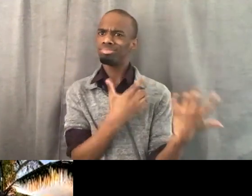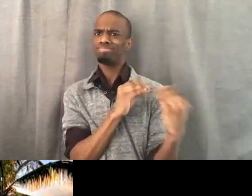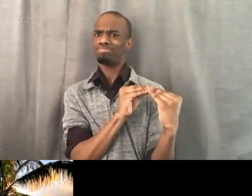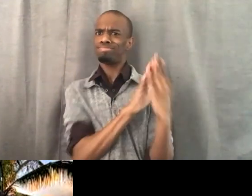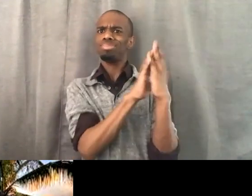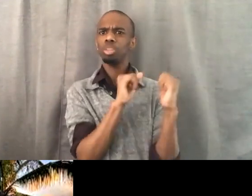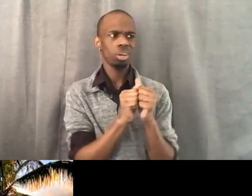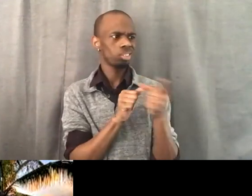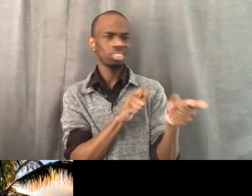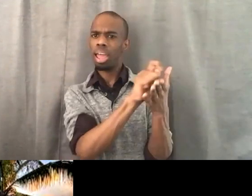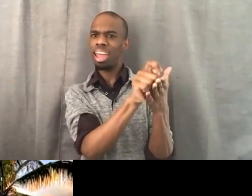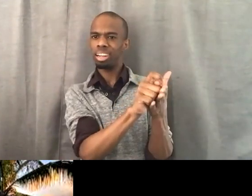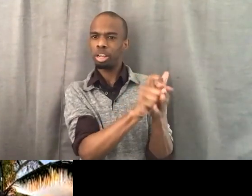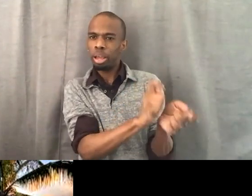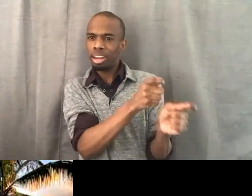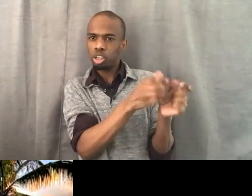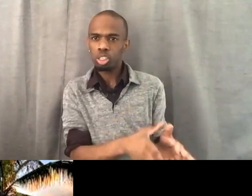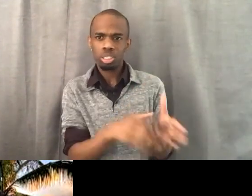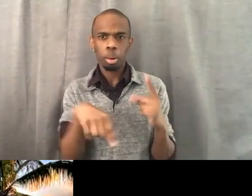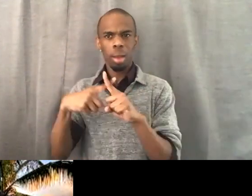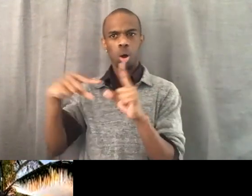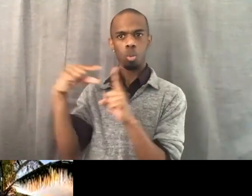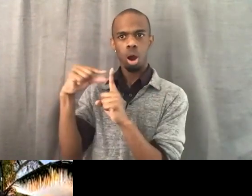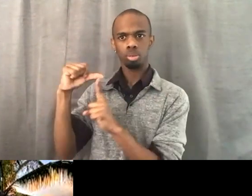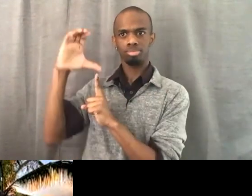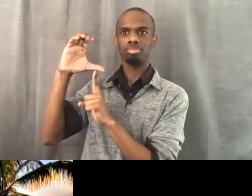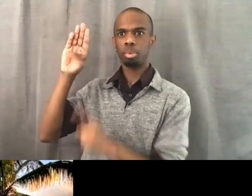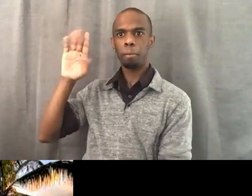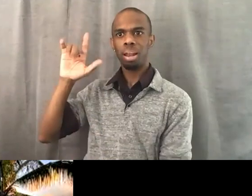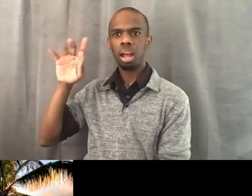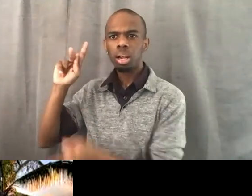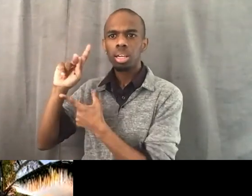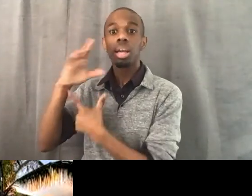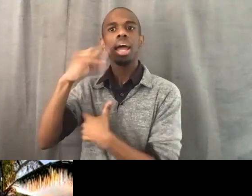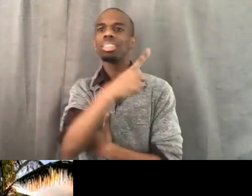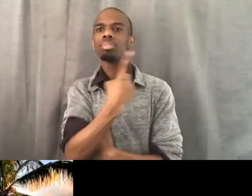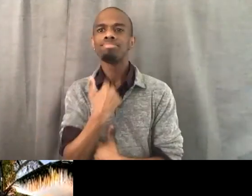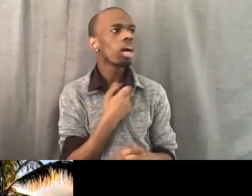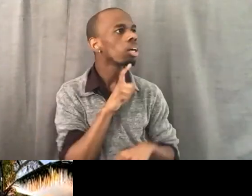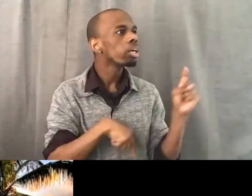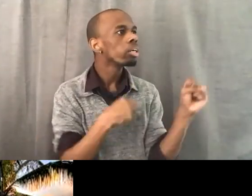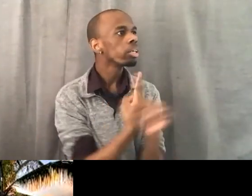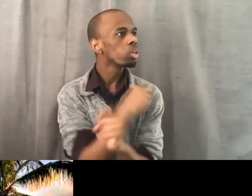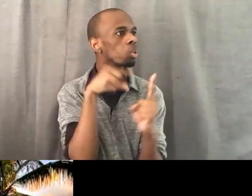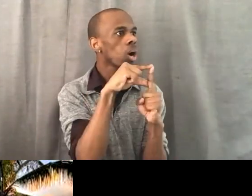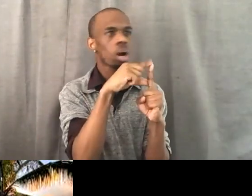And then he made this comment that I couldn't use Caucasian, because it was talking about certain people in the mountains or something. And I didn't even use Caucasian.